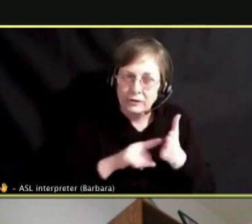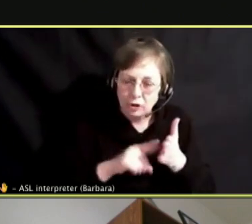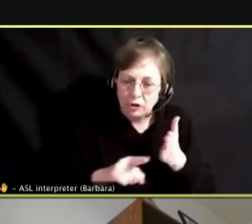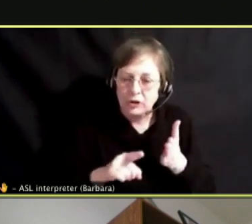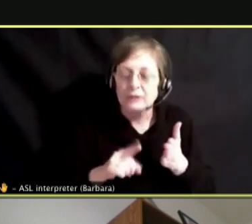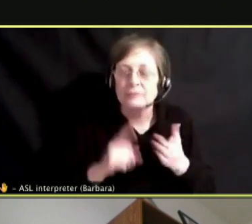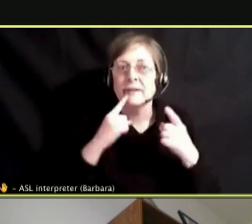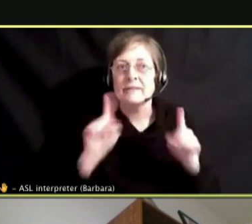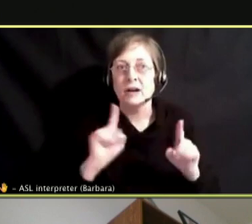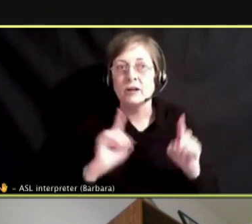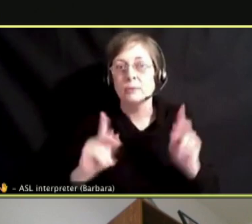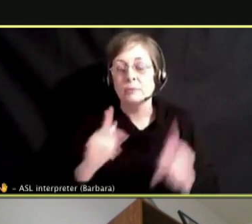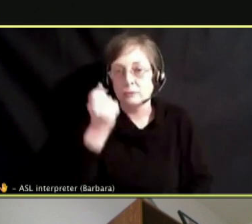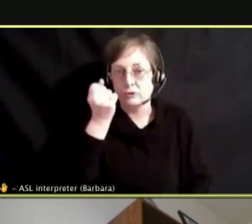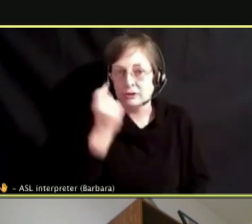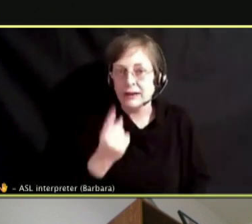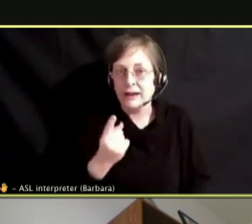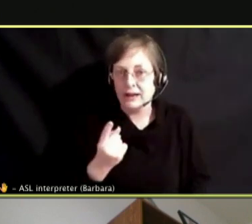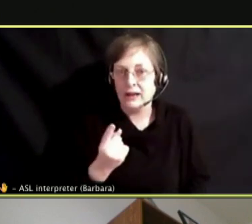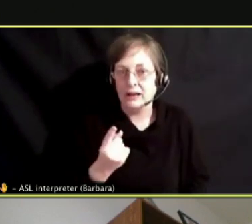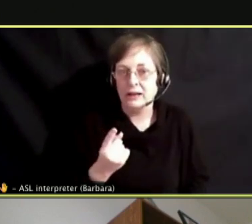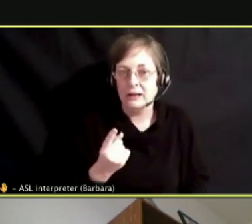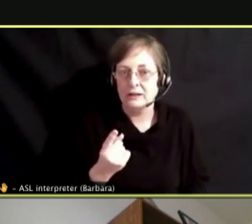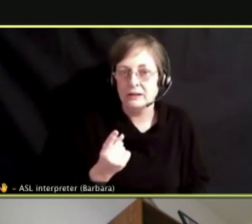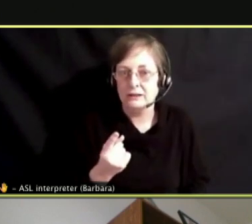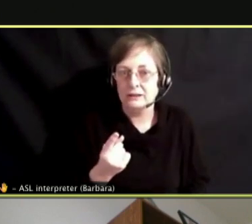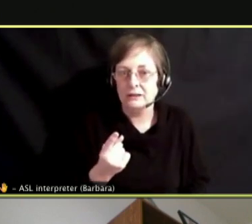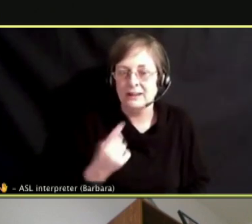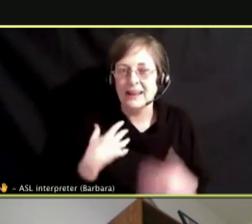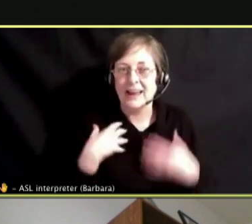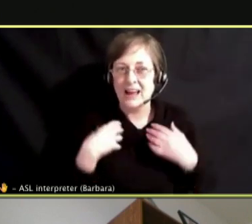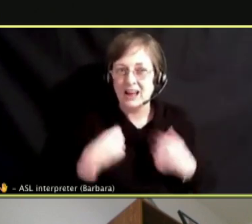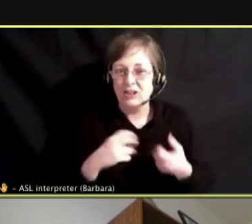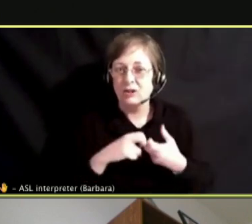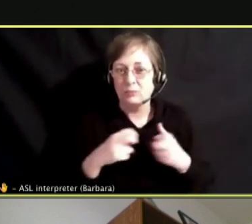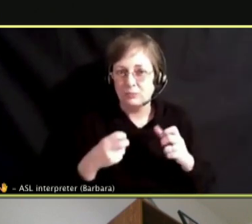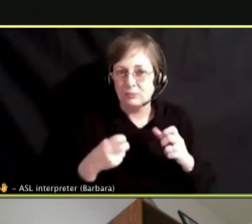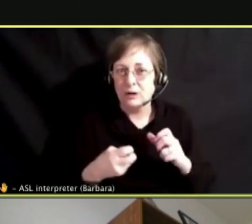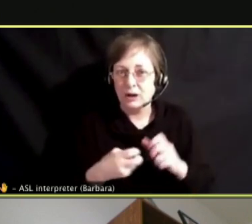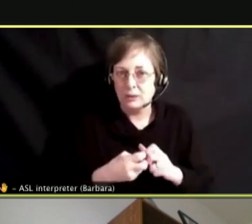THE EXTENT OF THE HEALTH PROBLEMS THAT CIGARETTES COST.